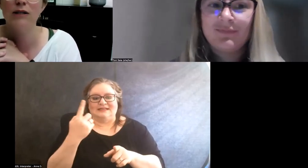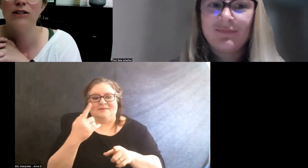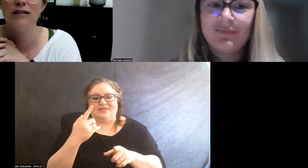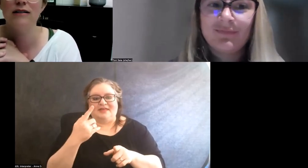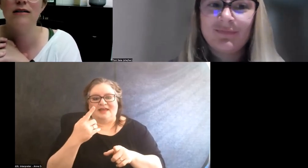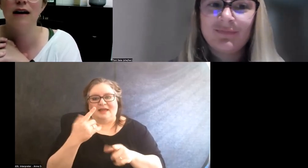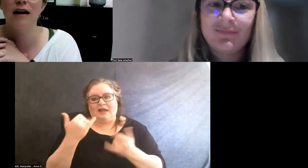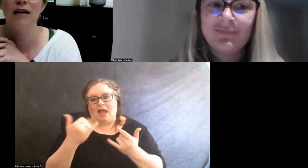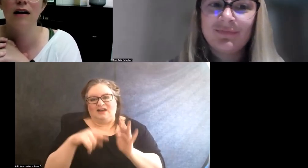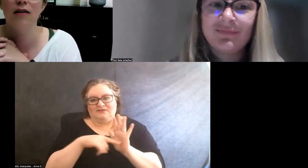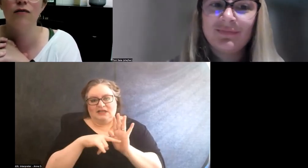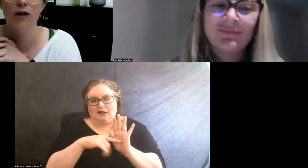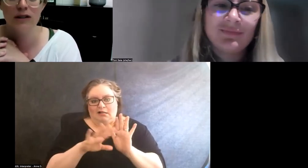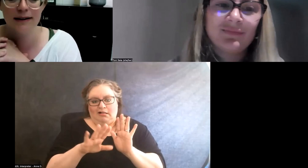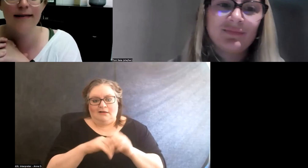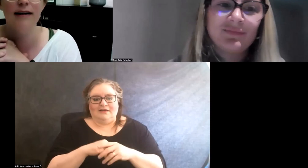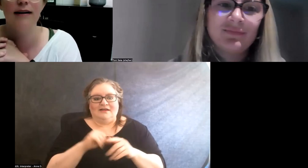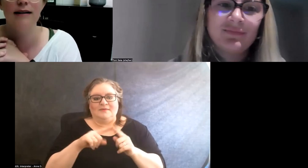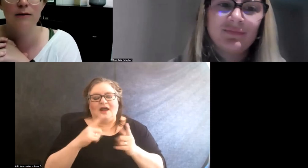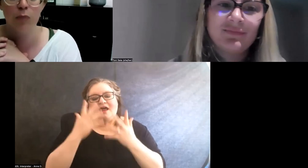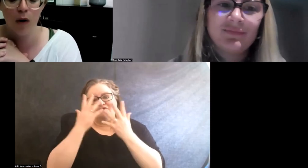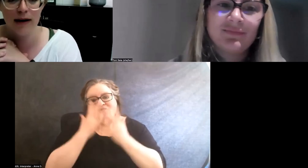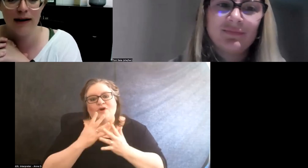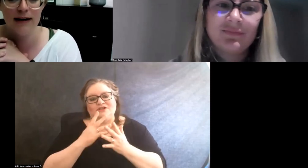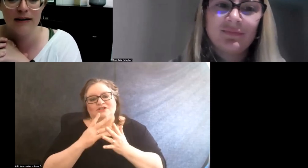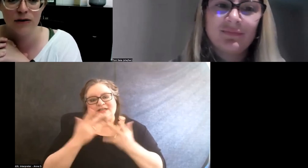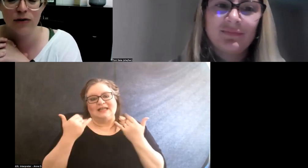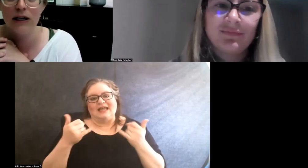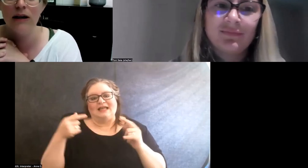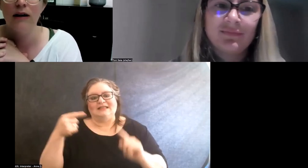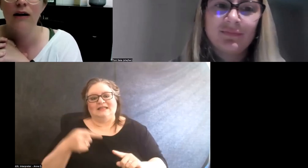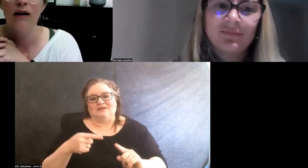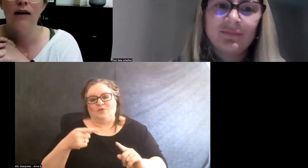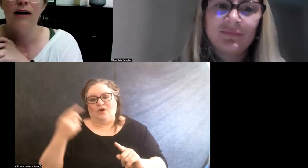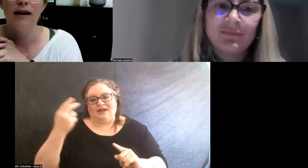which is that unfortunately, at this point in history,